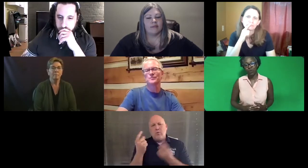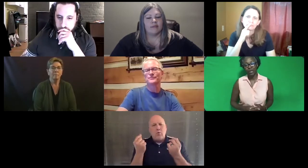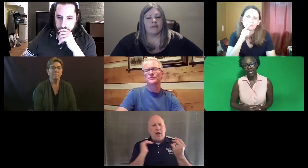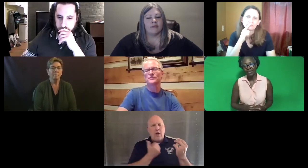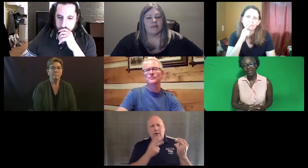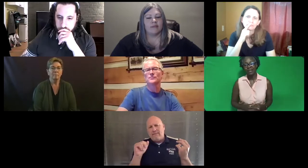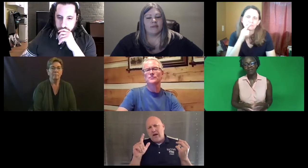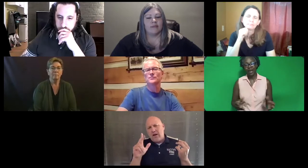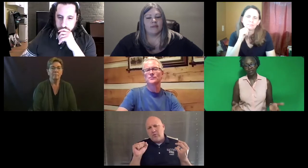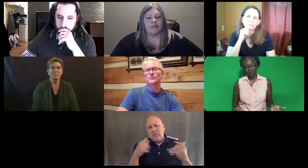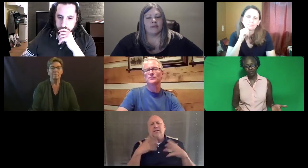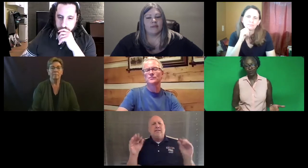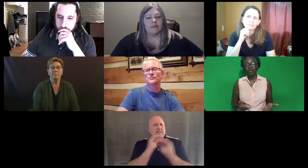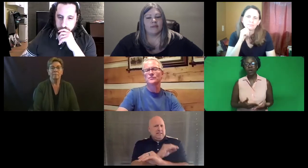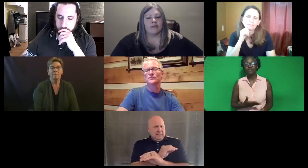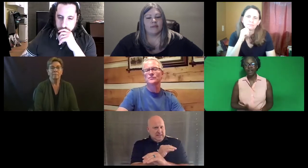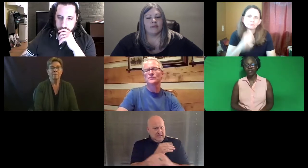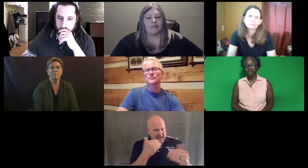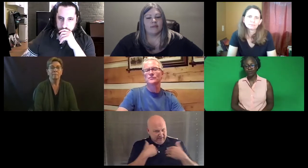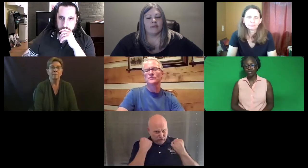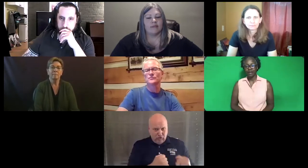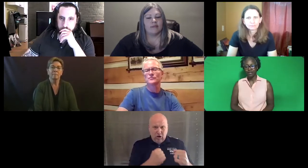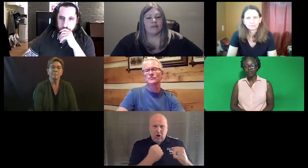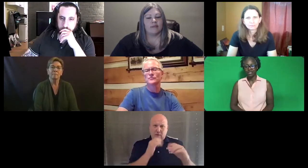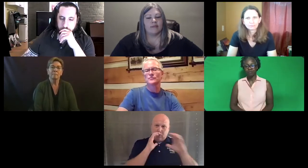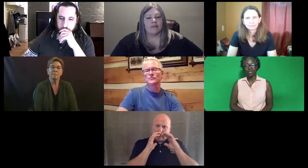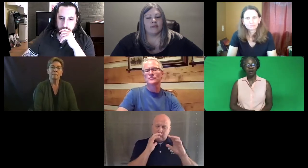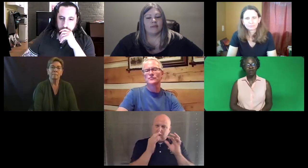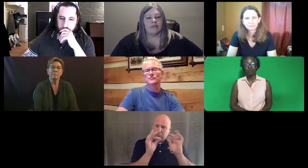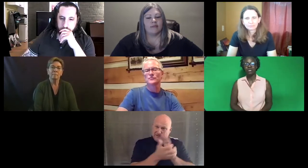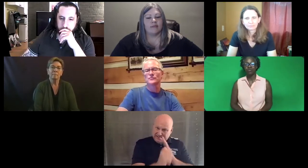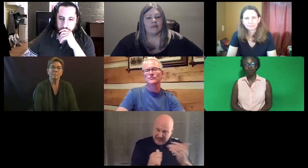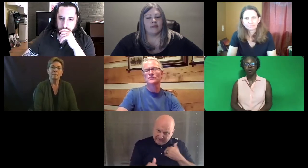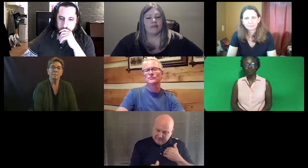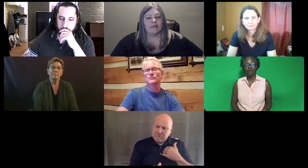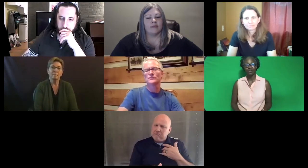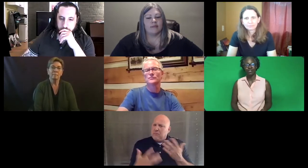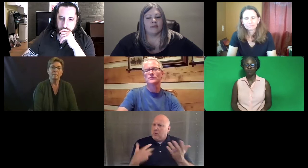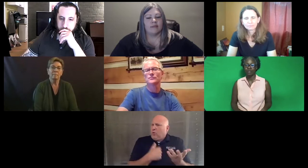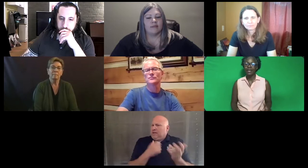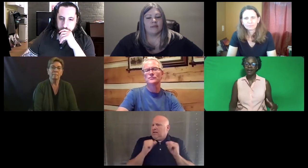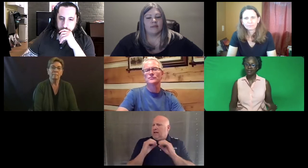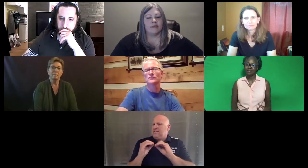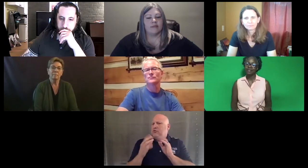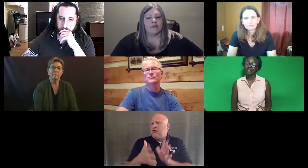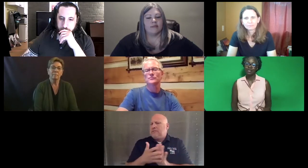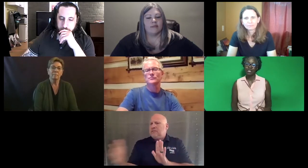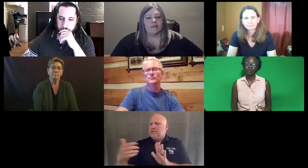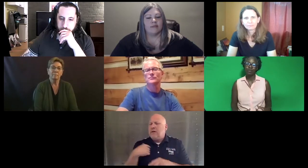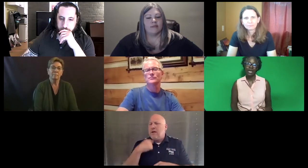So again, values. What are our values? What's our value system? We thought it would be stronger for us in terms of assessing someone's communication